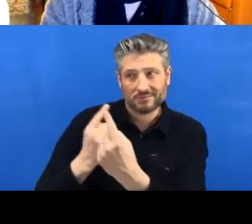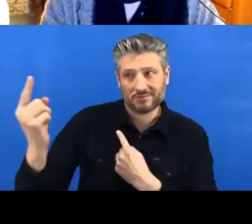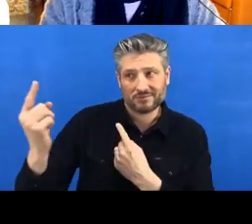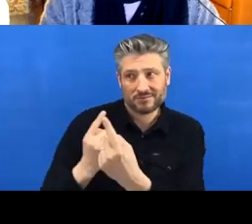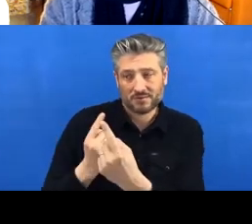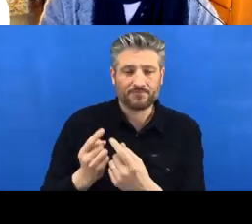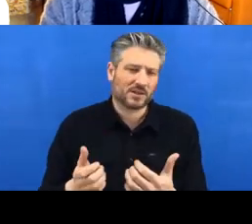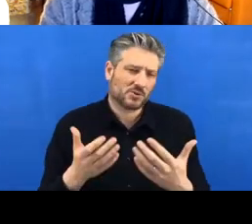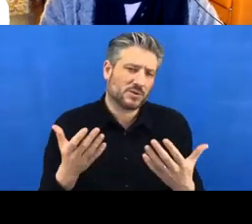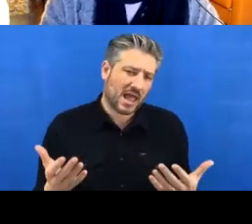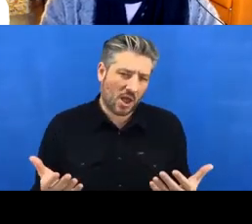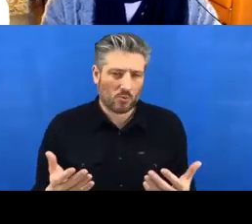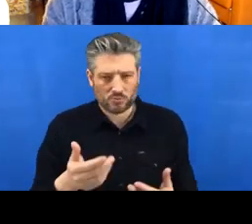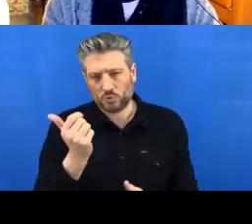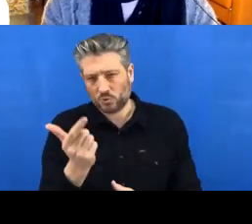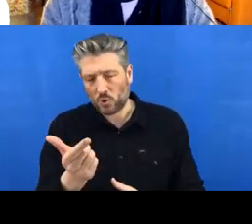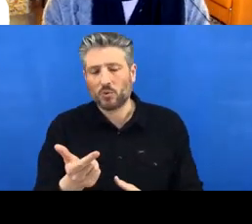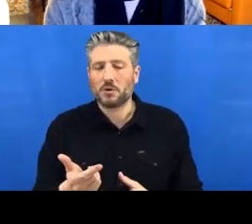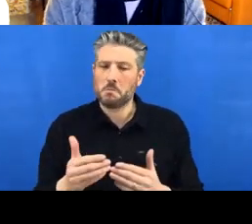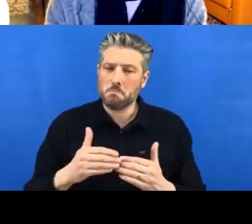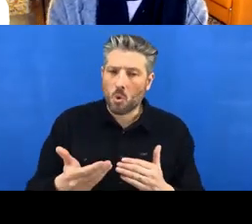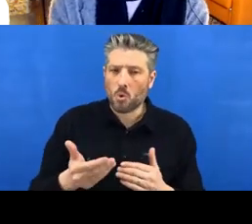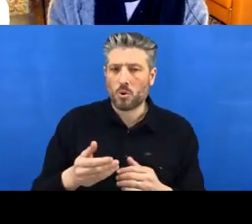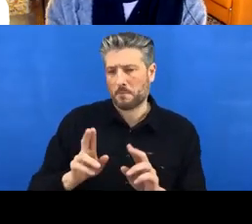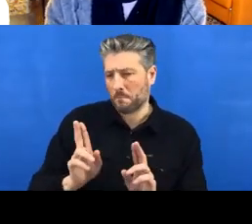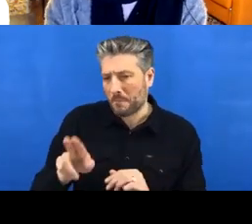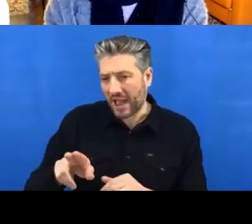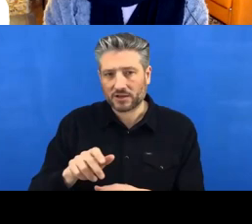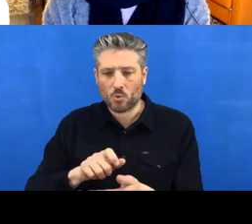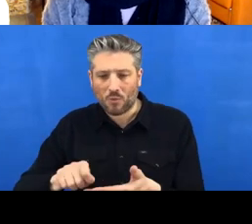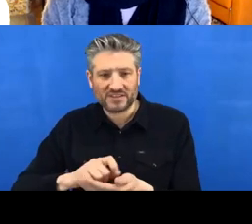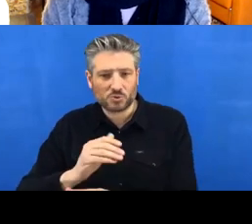maybe you work on office computers some of the time, sometimes work on a laptop.